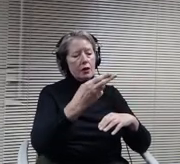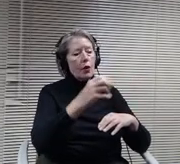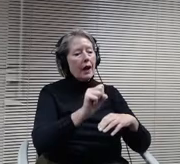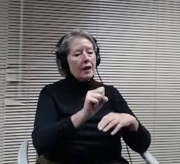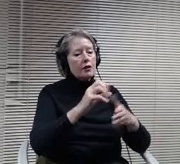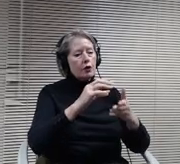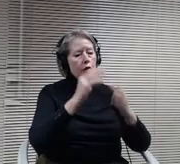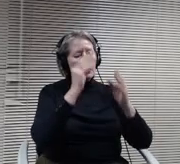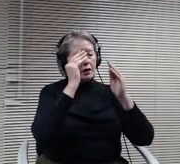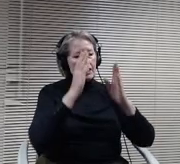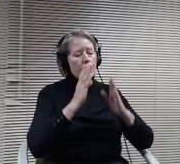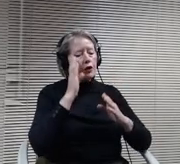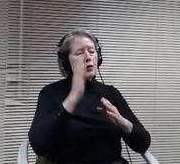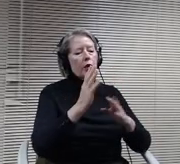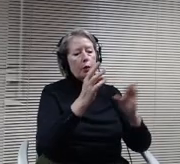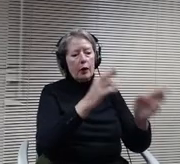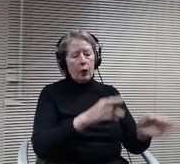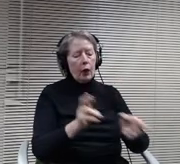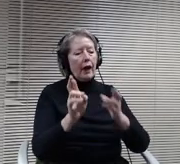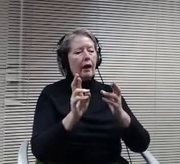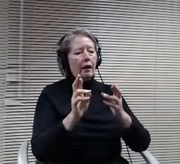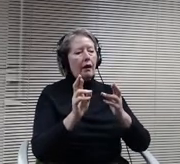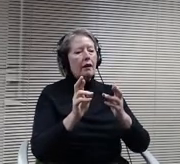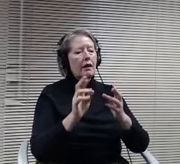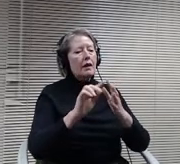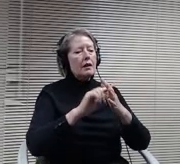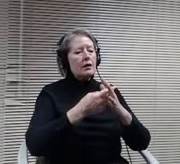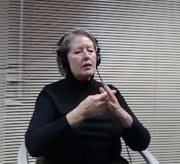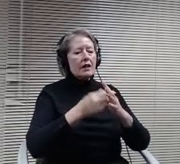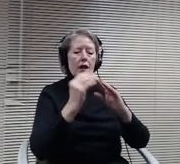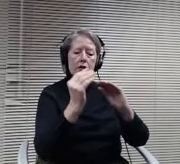start high school students on the 28th and they'll have half